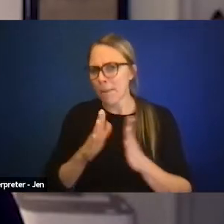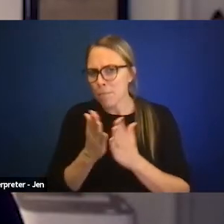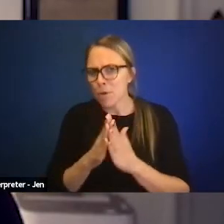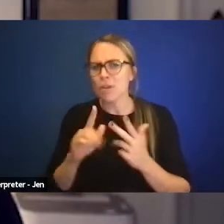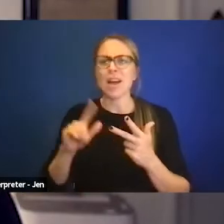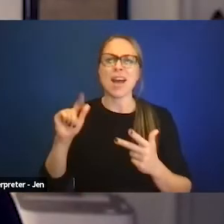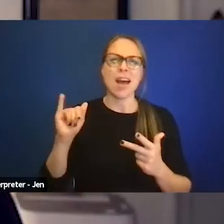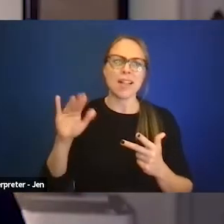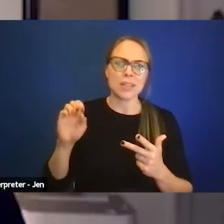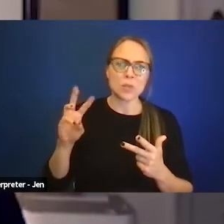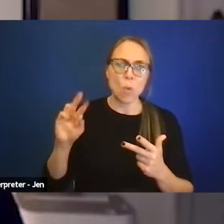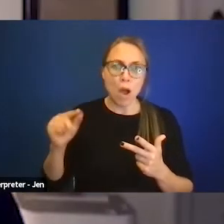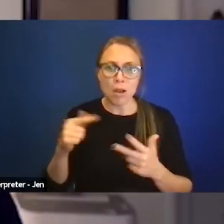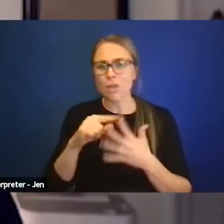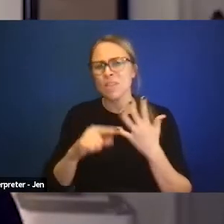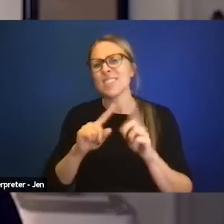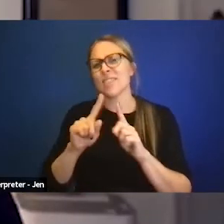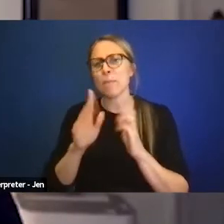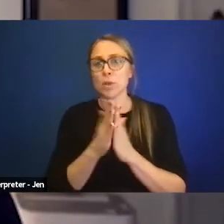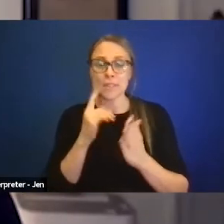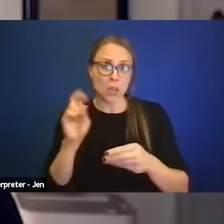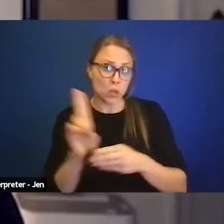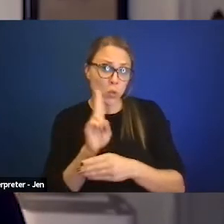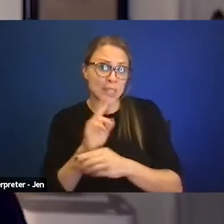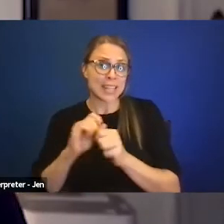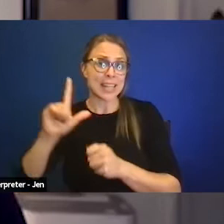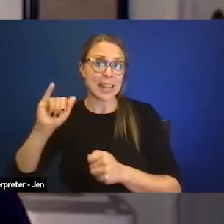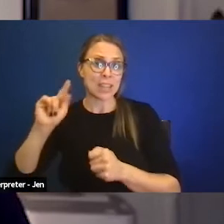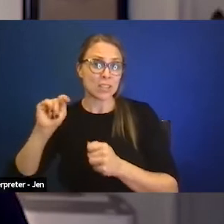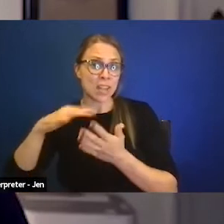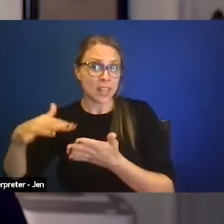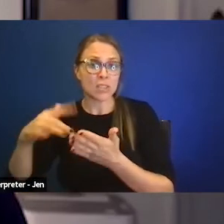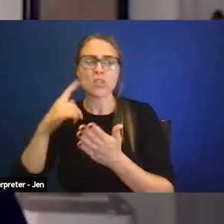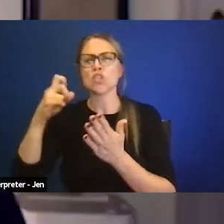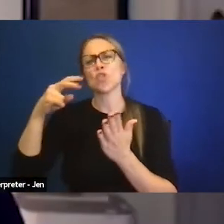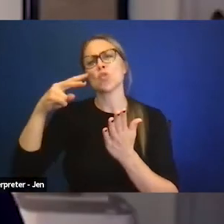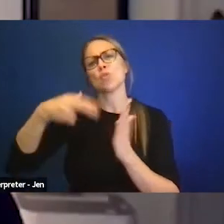if they're being used in literature, if we're looking educationally at the inclusion